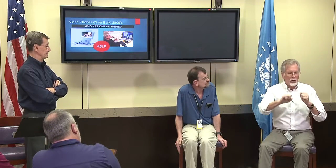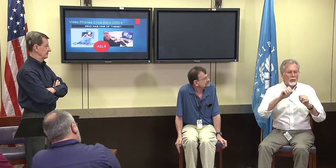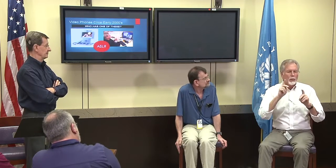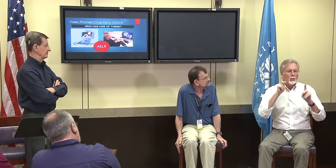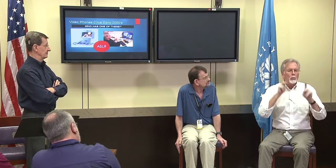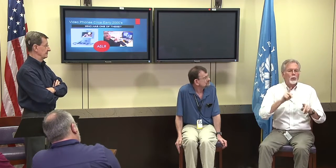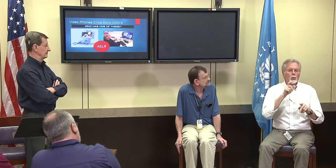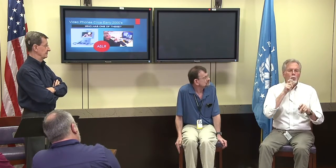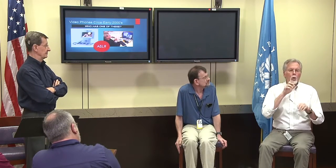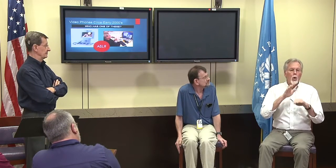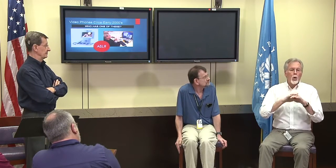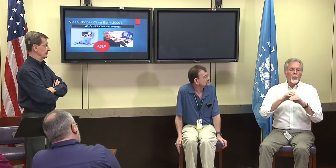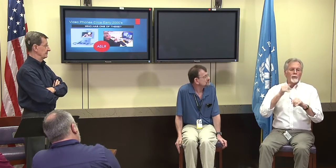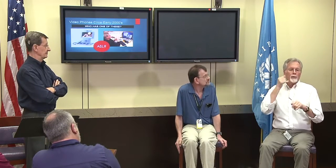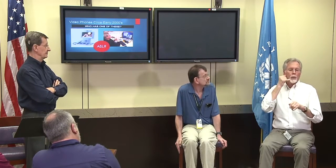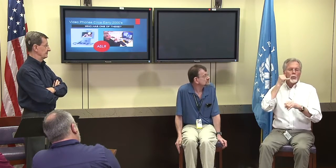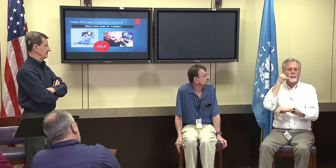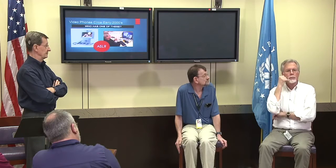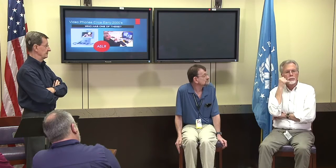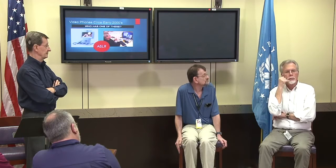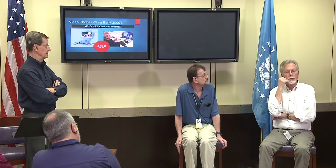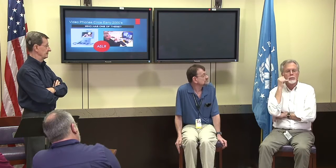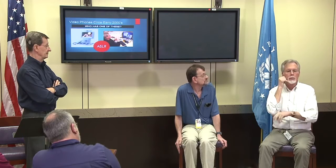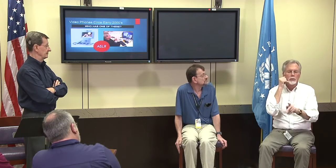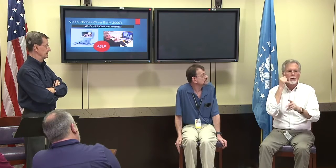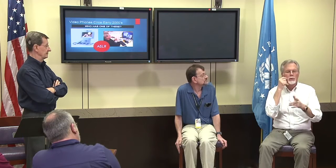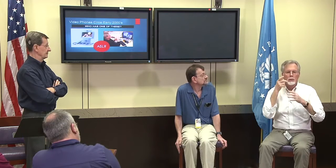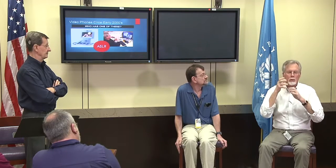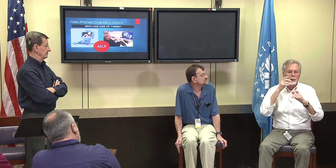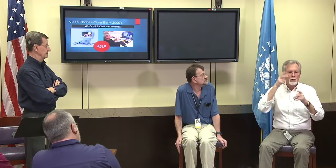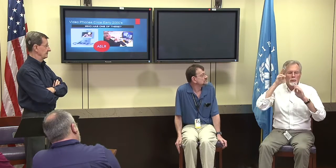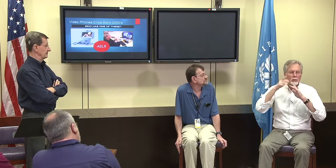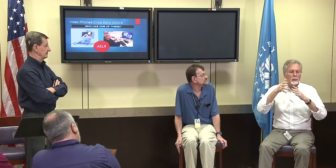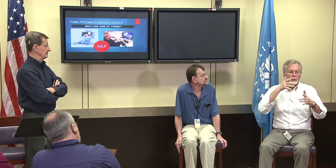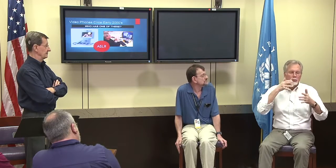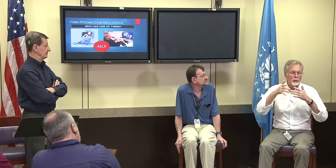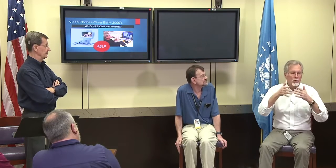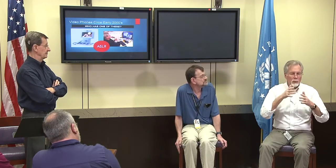So it really did extend the time that it took to have a conversation, they dragged everything out.